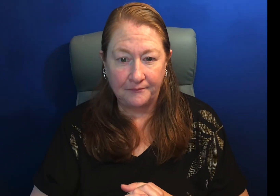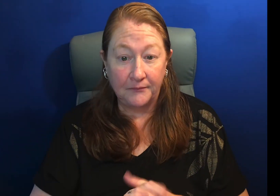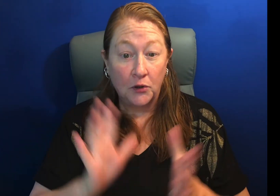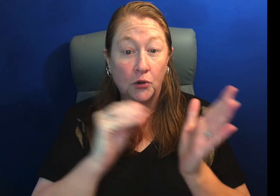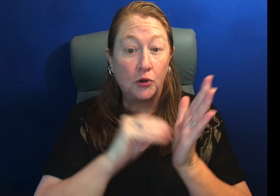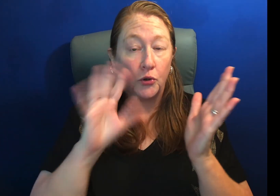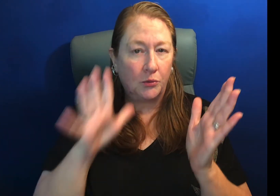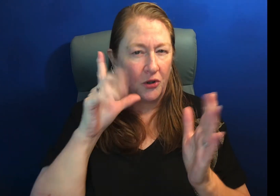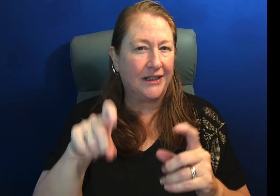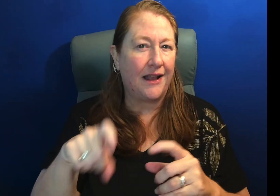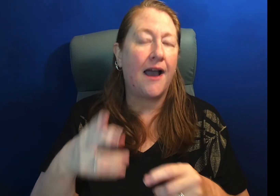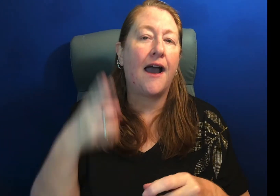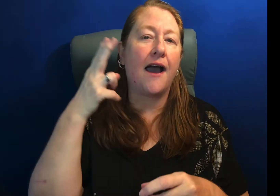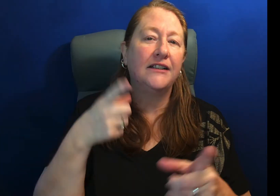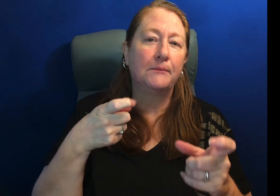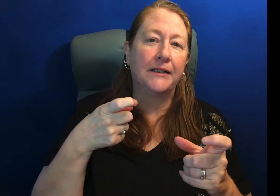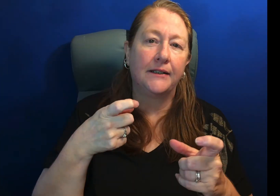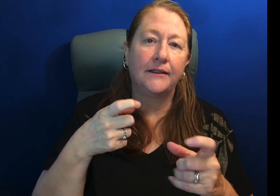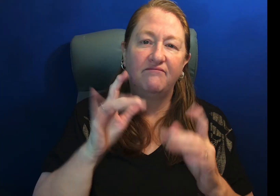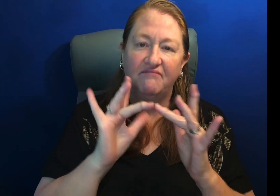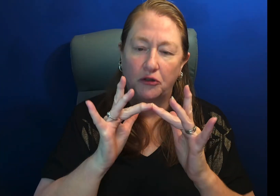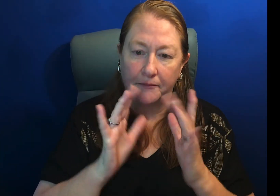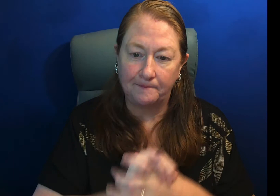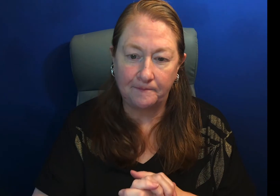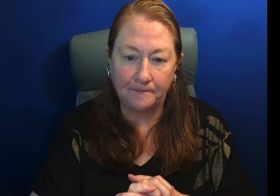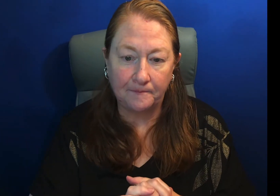Students will need access to high-speed internet connections.